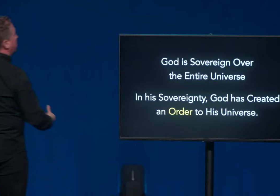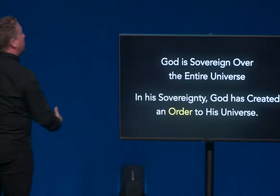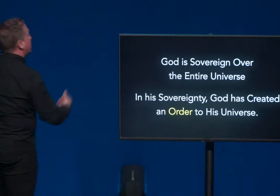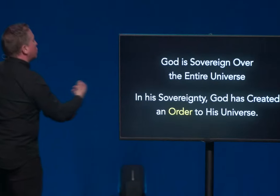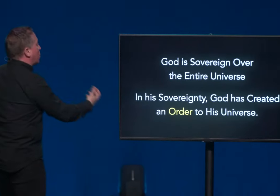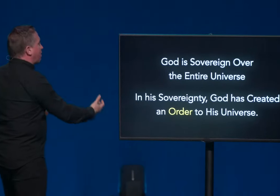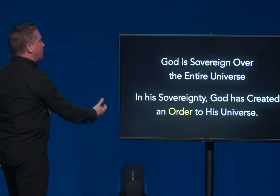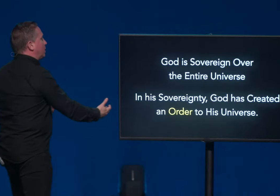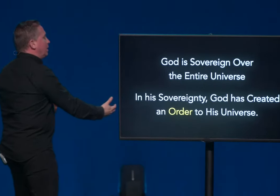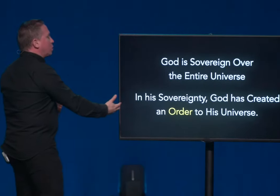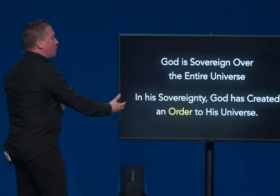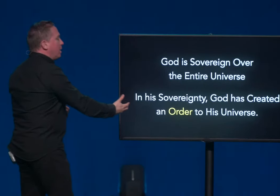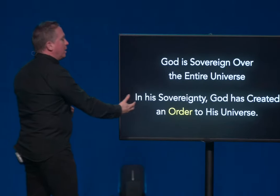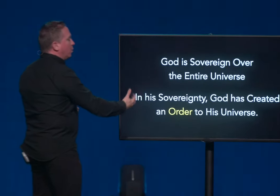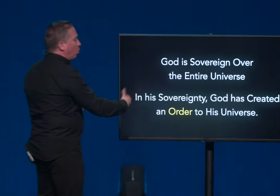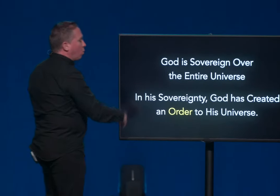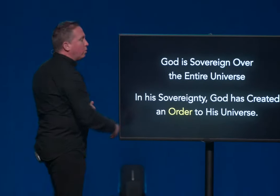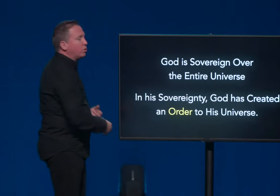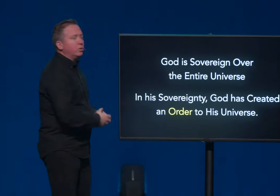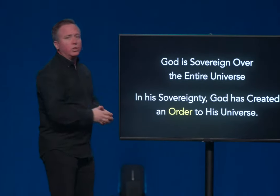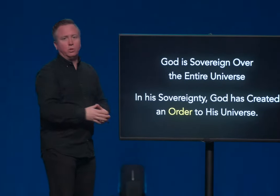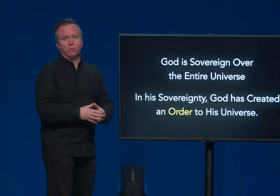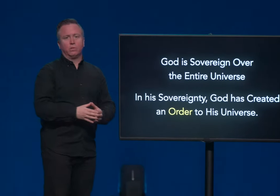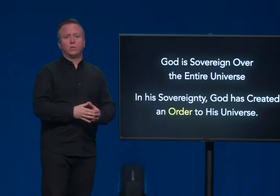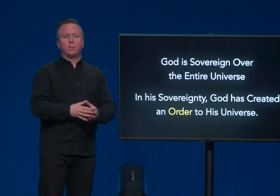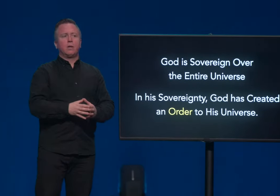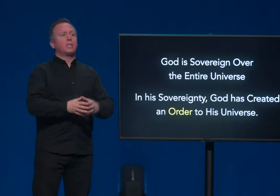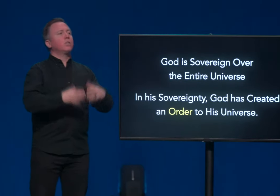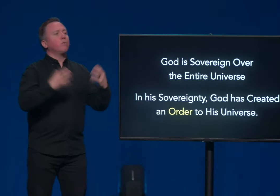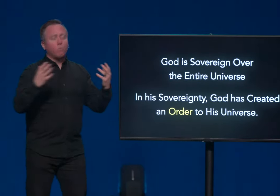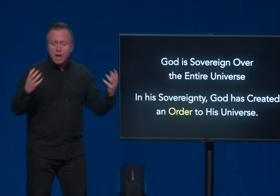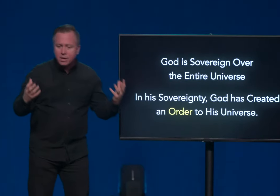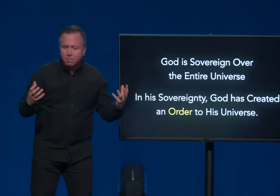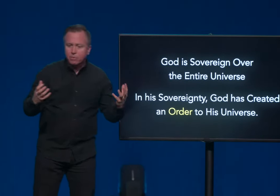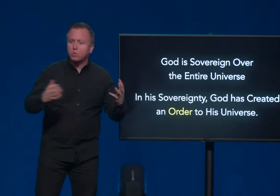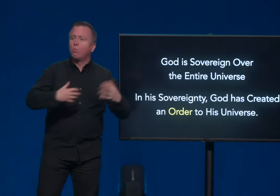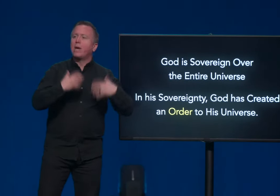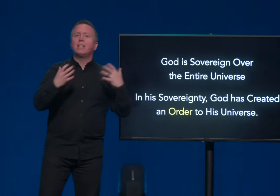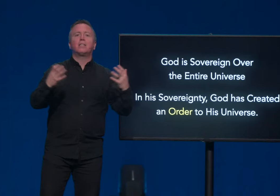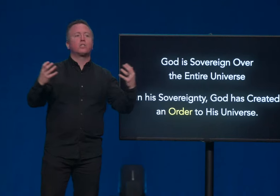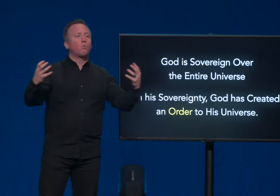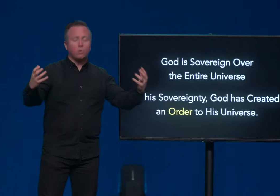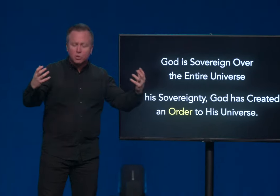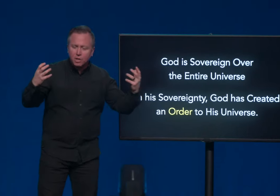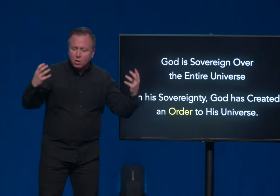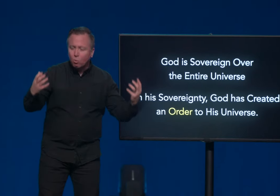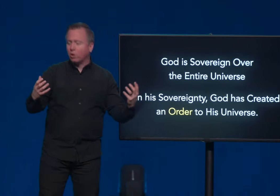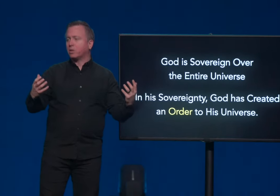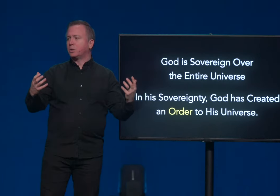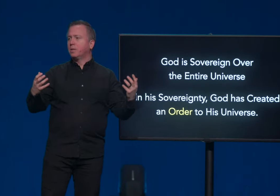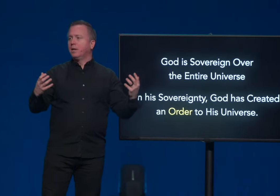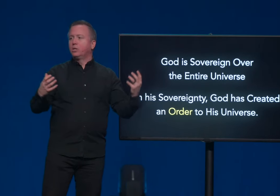but in his sovereignty, he's created an order to this universe. It's not random. There's a way that this world works.